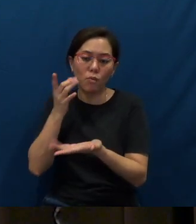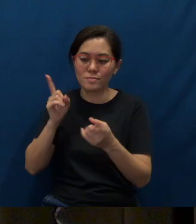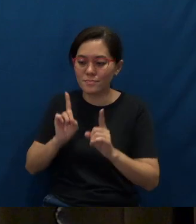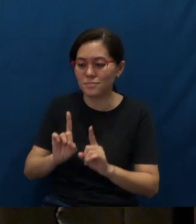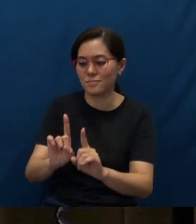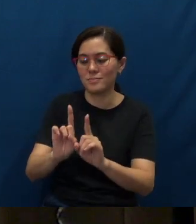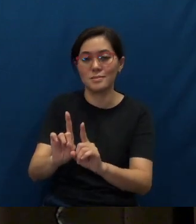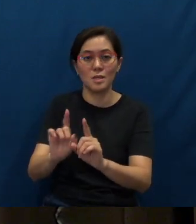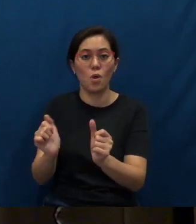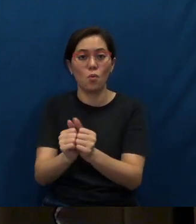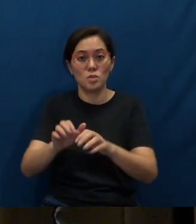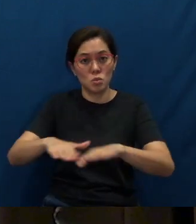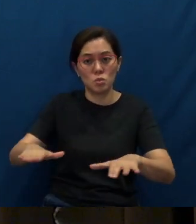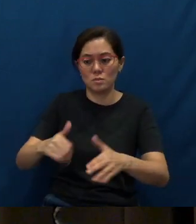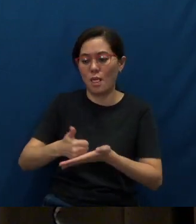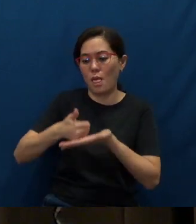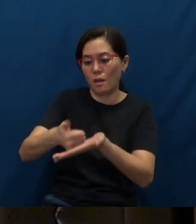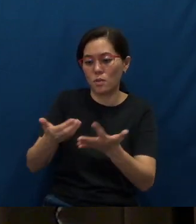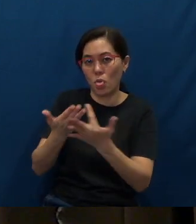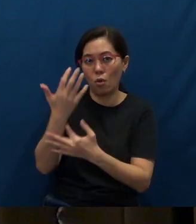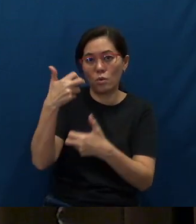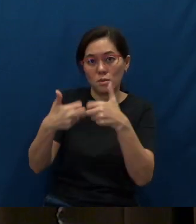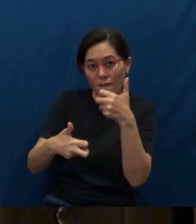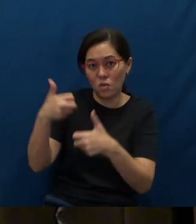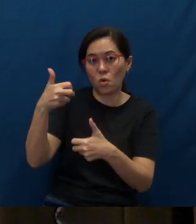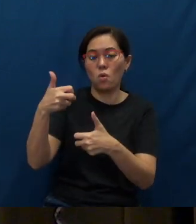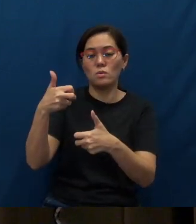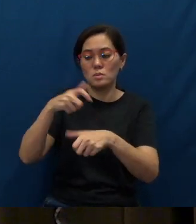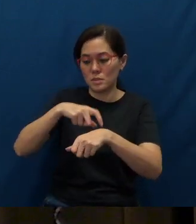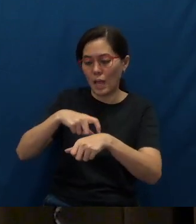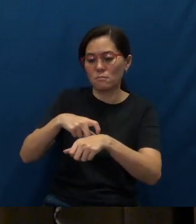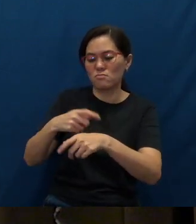to help them through this difficult time of transition